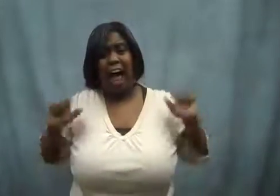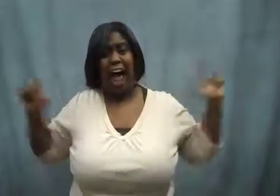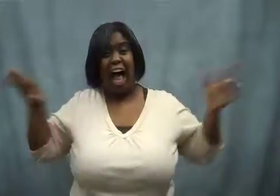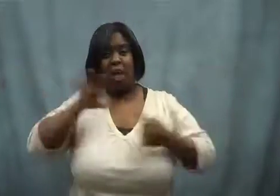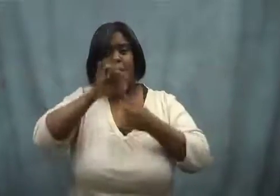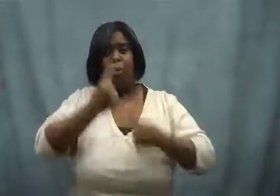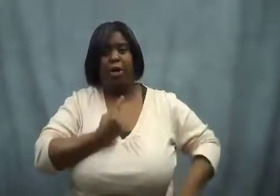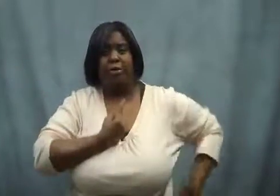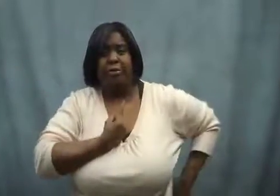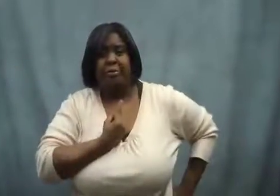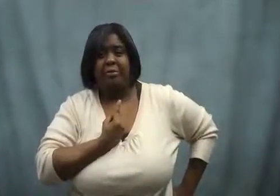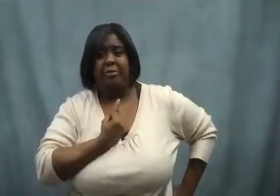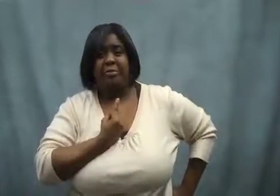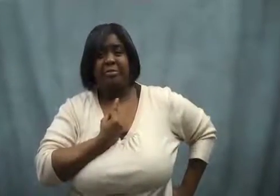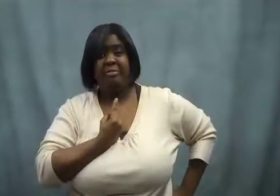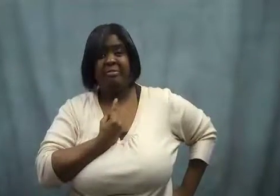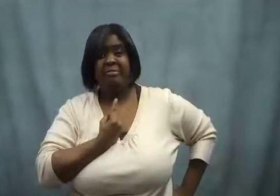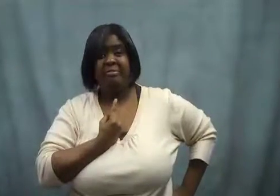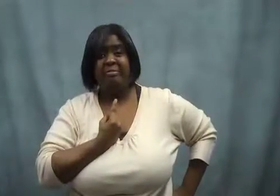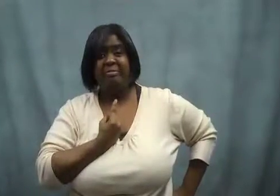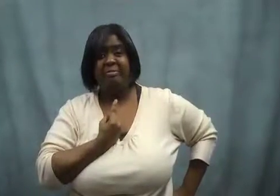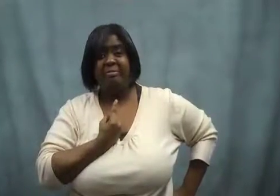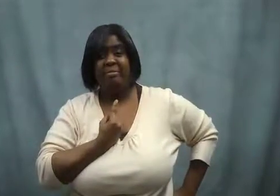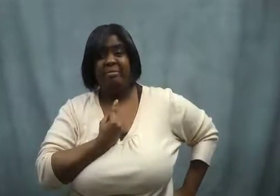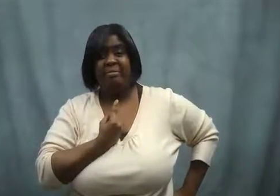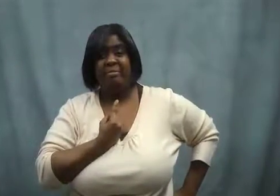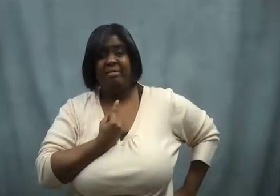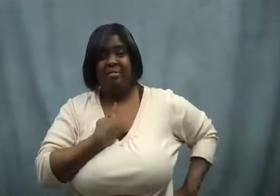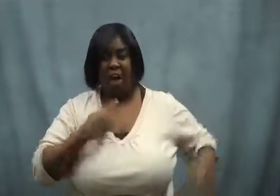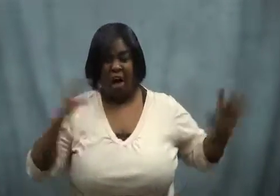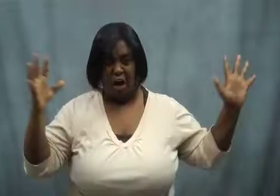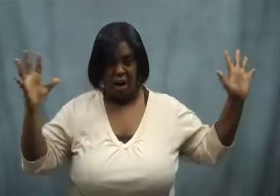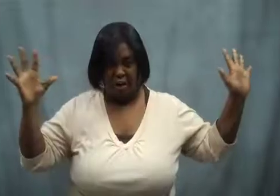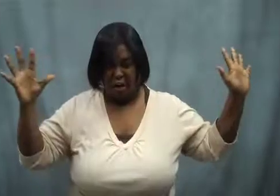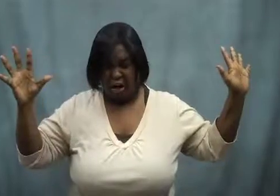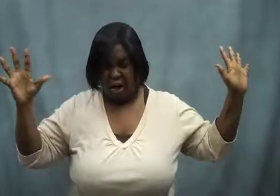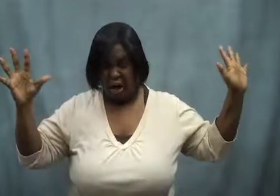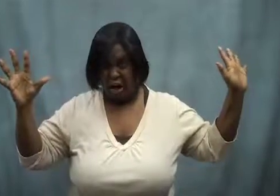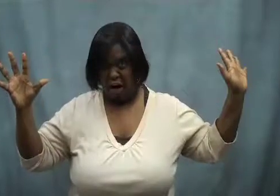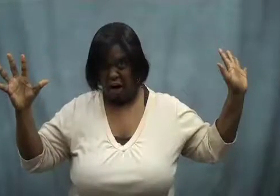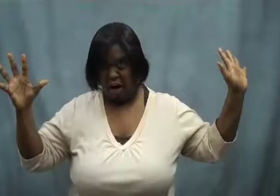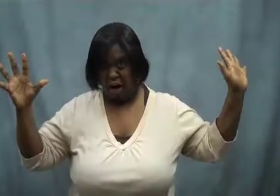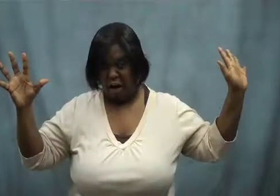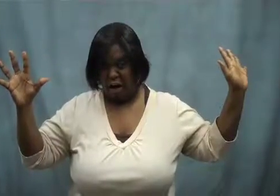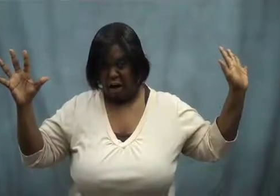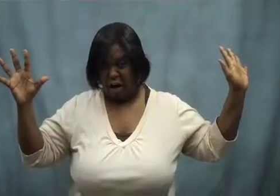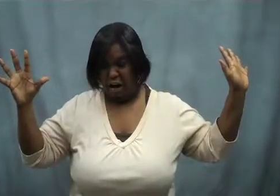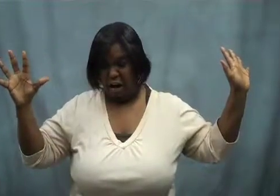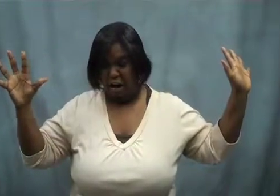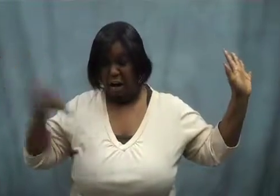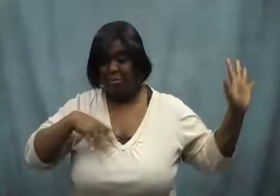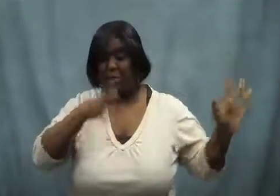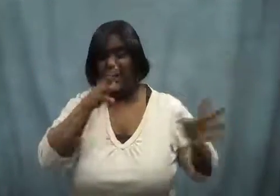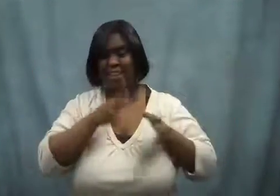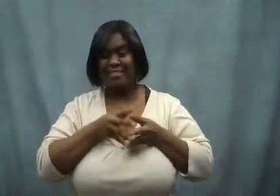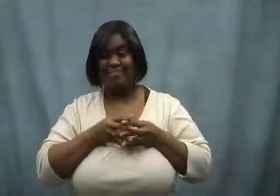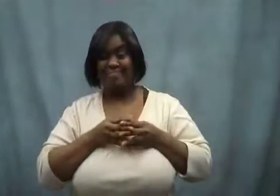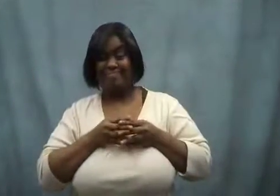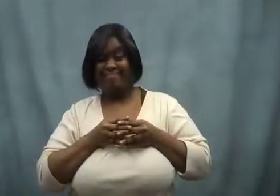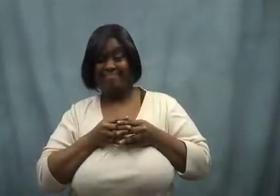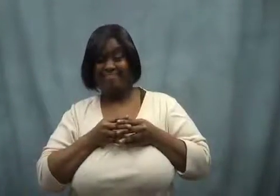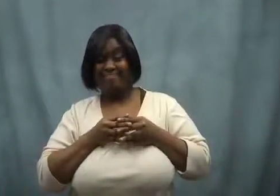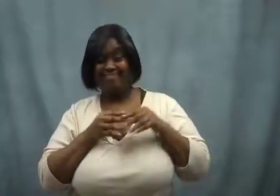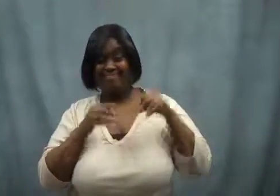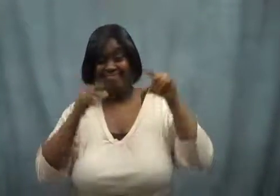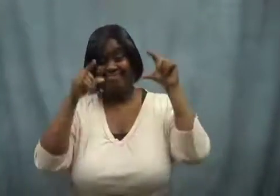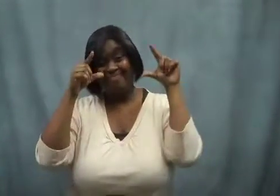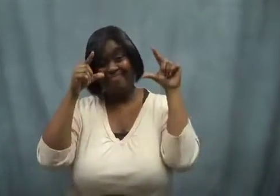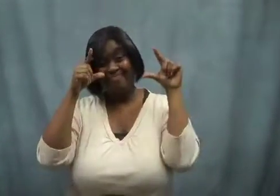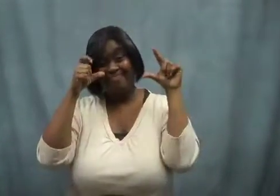I was the only one that had a raw egg!